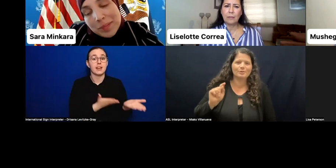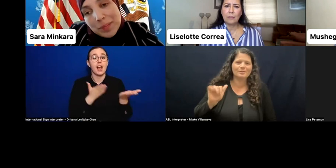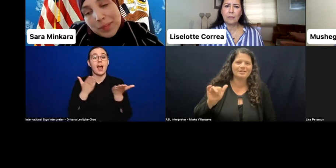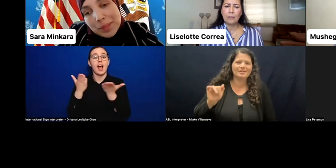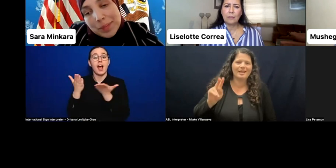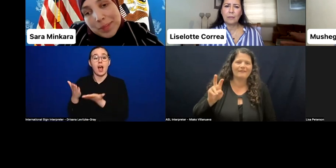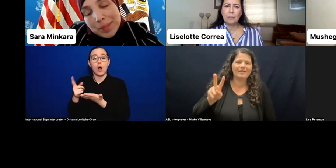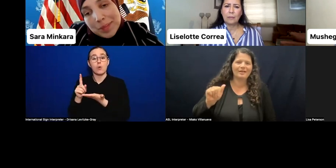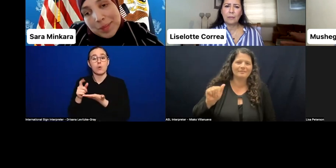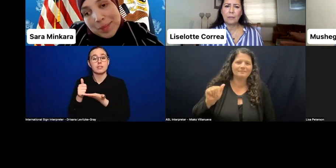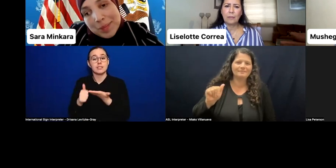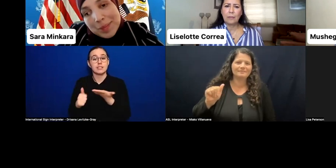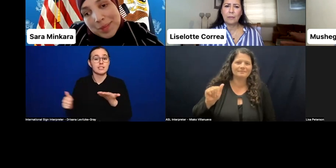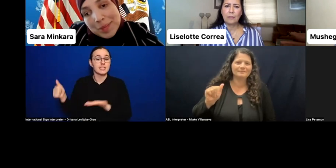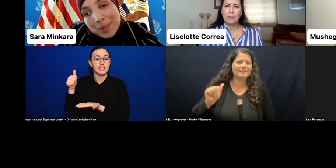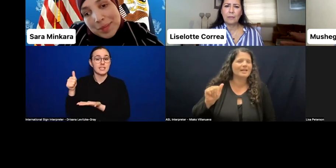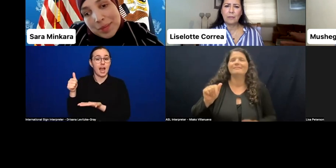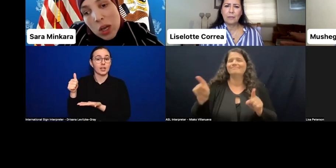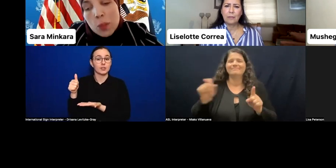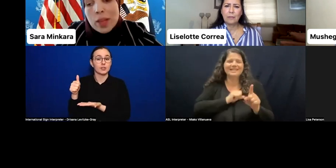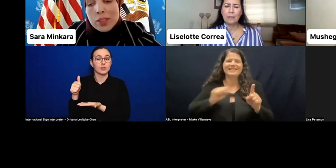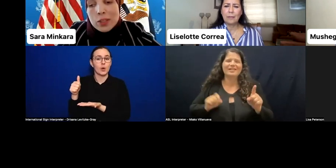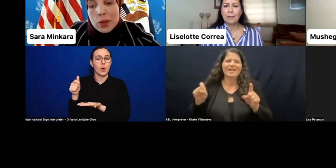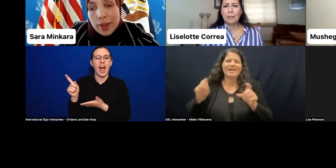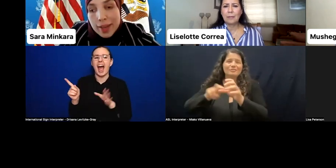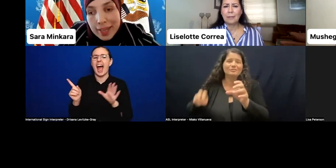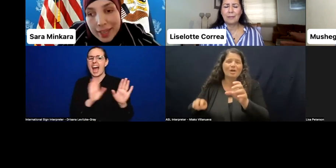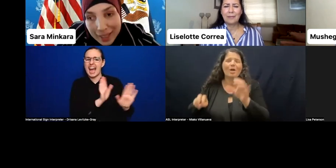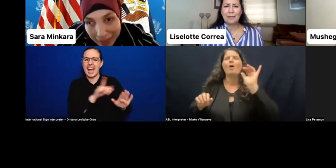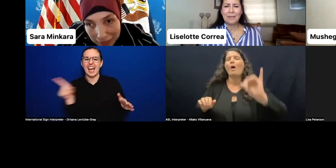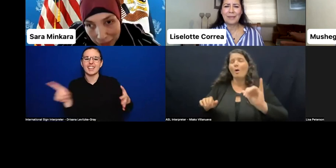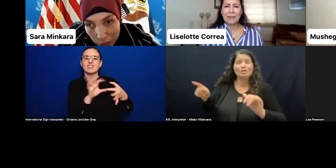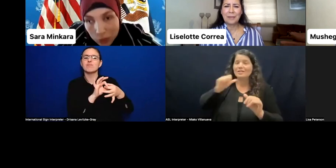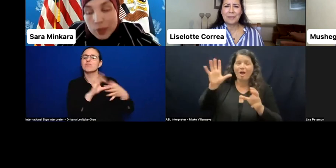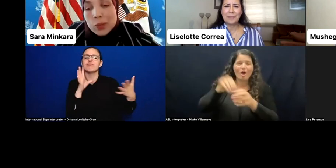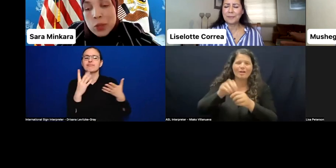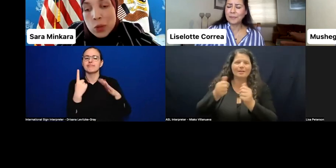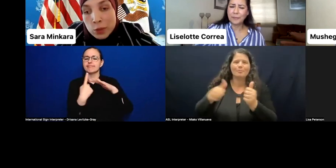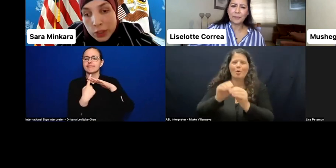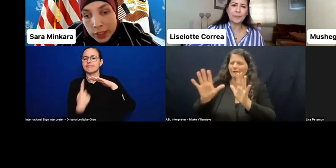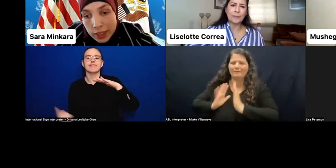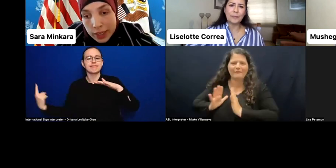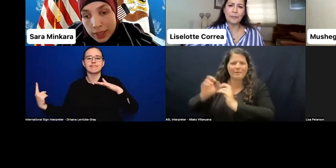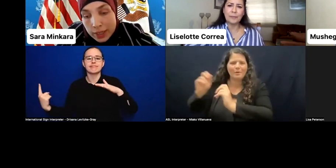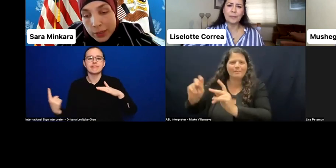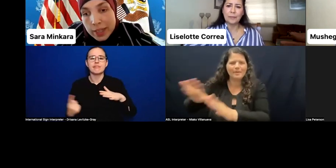We lost the senator, I'm sorry. Oh, we lost her. OK. No, no worries. We'll go over to Lisolette.